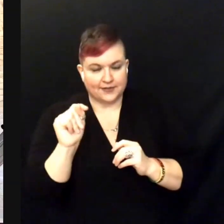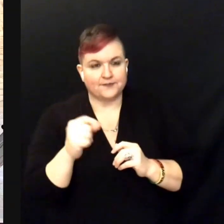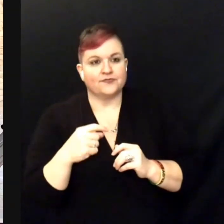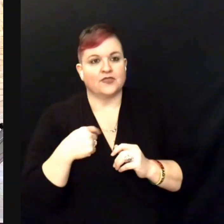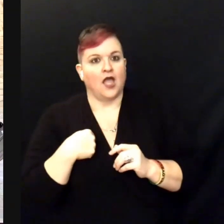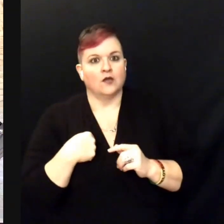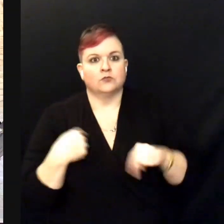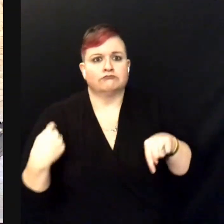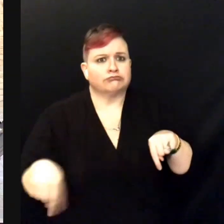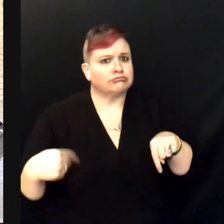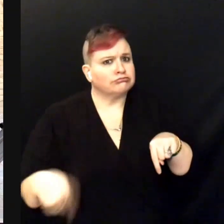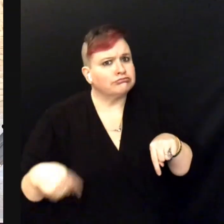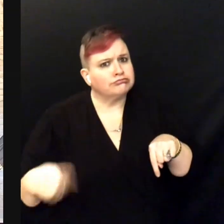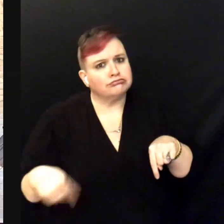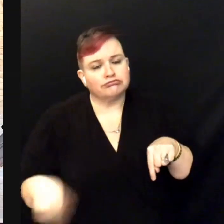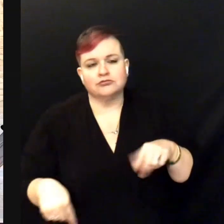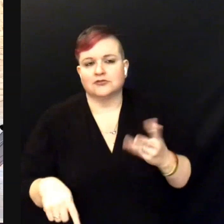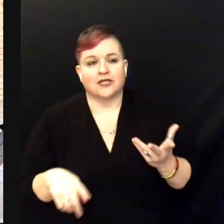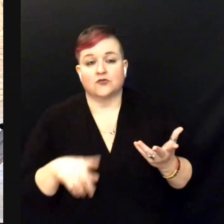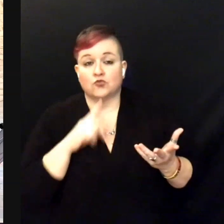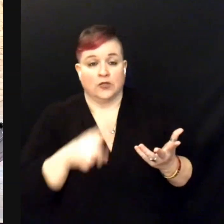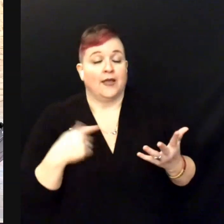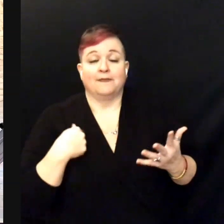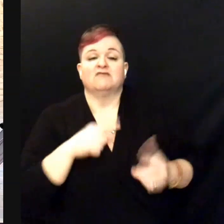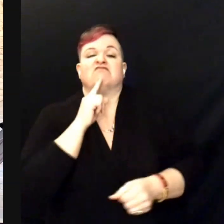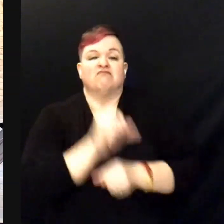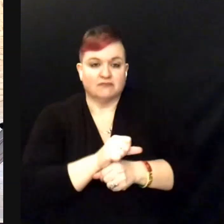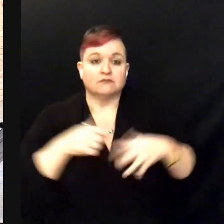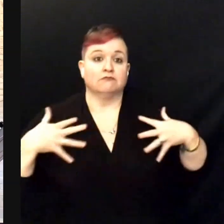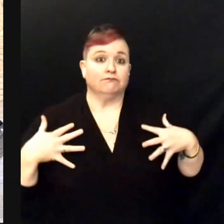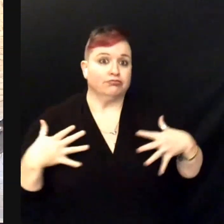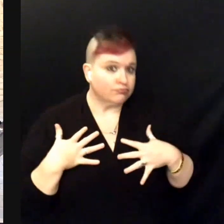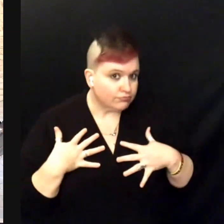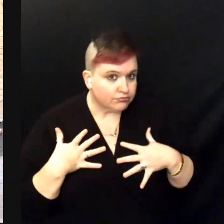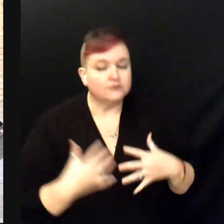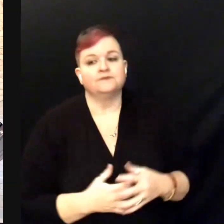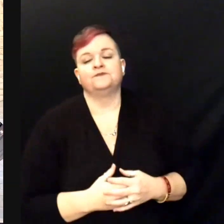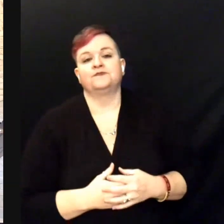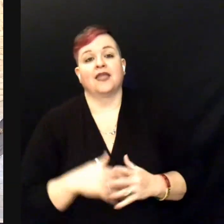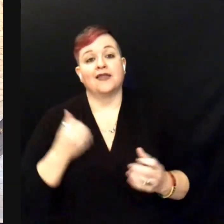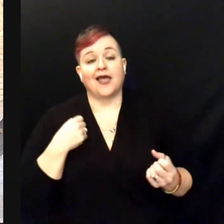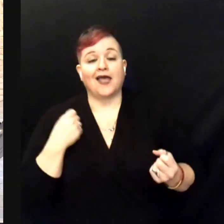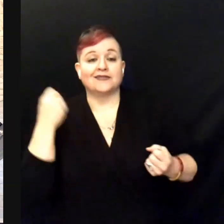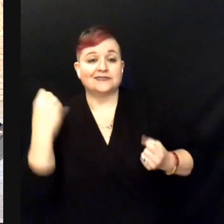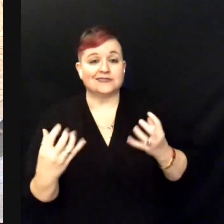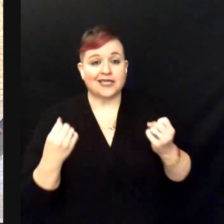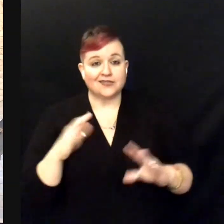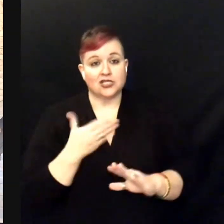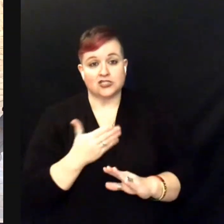and I was absolutely petrified and I was singing this song to myself